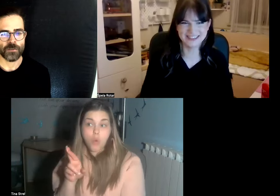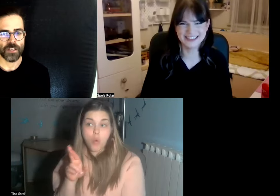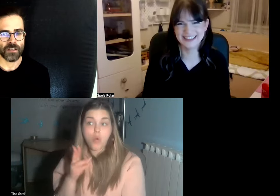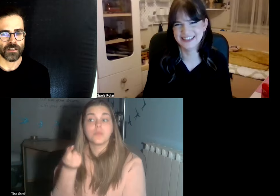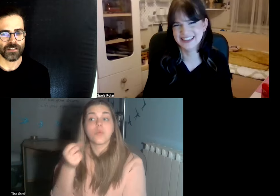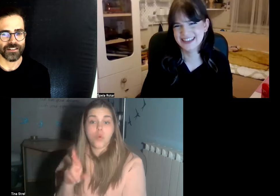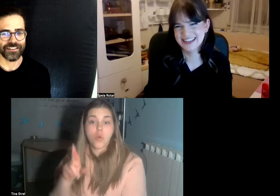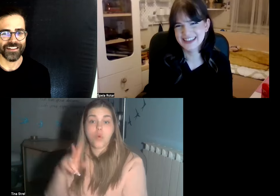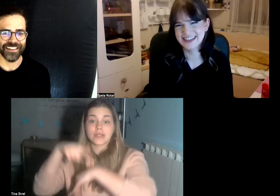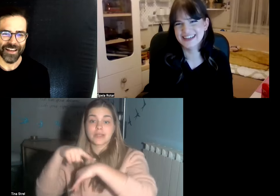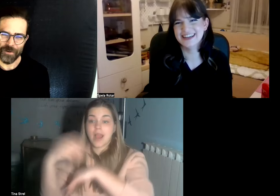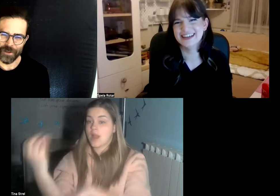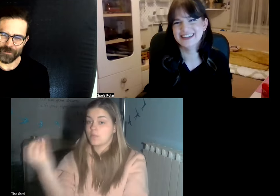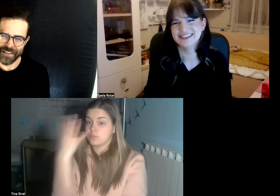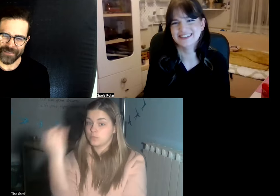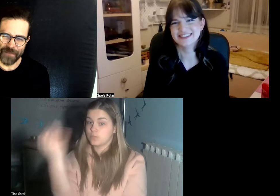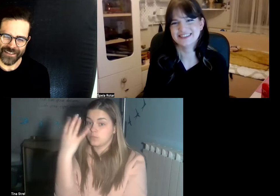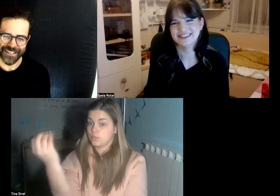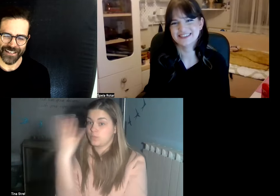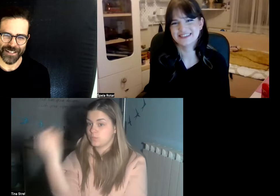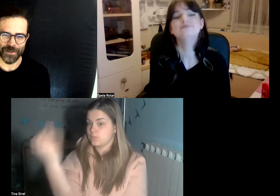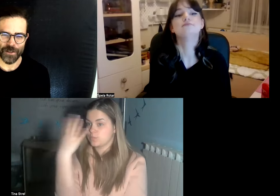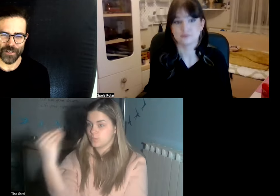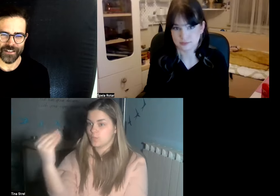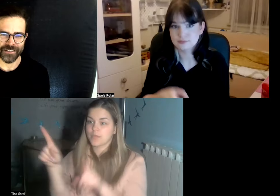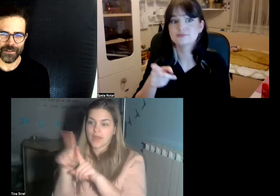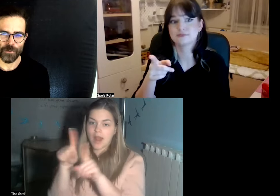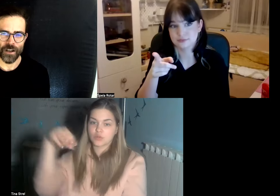so that we can we can make the bad checking so that we can wake up